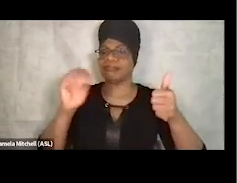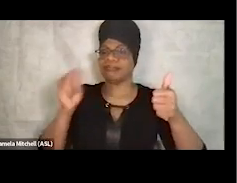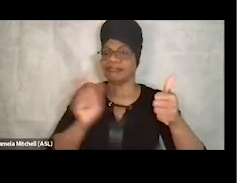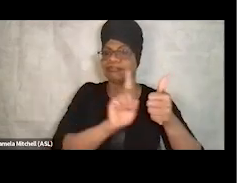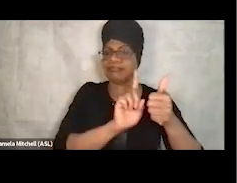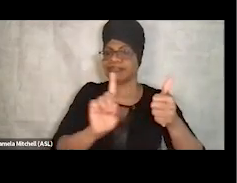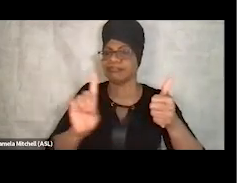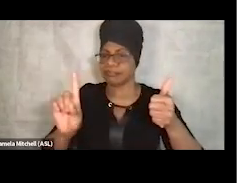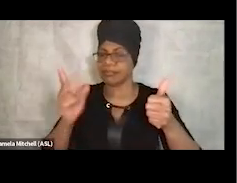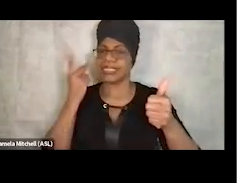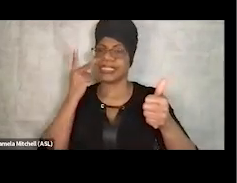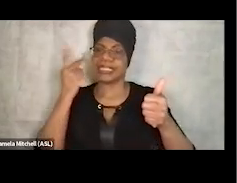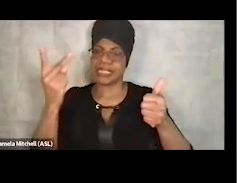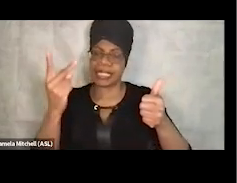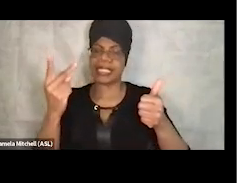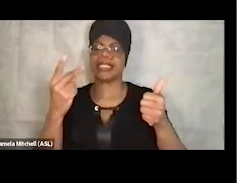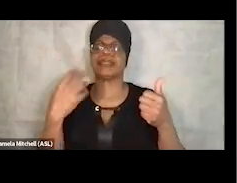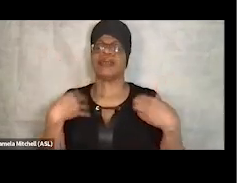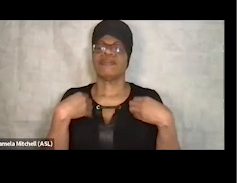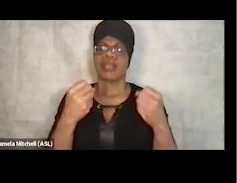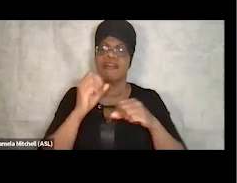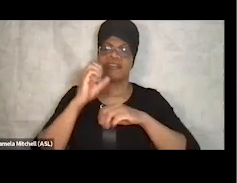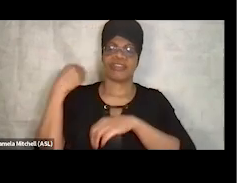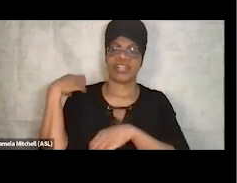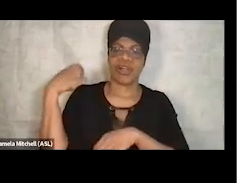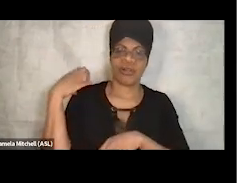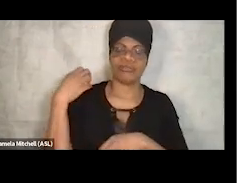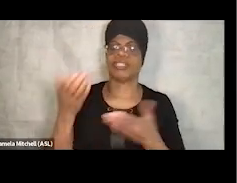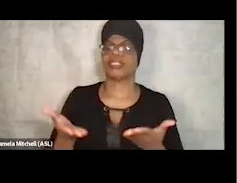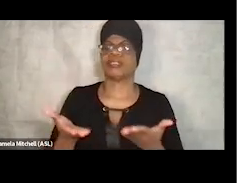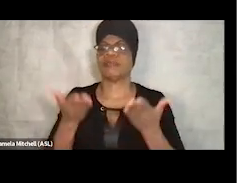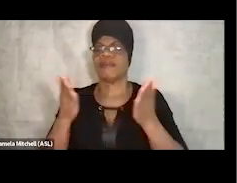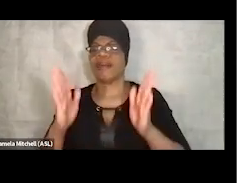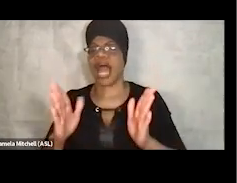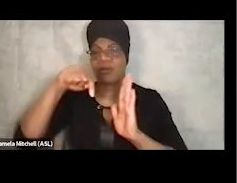go upstairs to see his recovery coach and attend a group, go downstairs for a 12-step meeting,